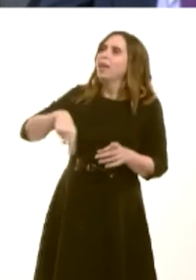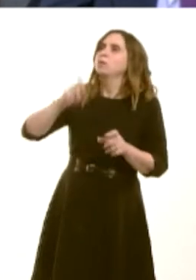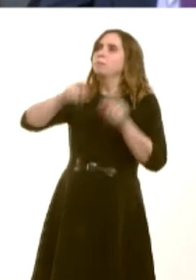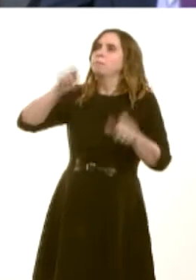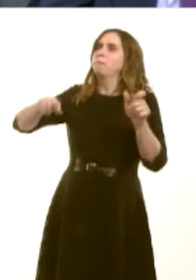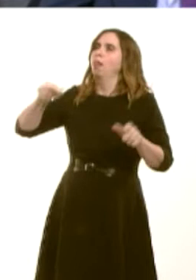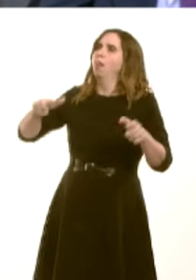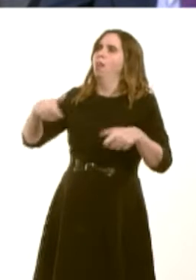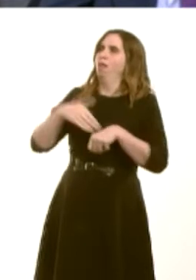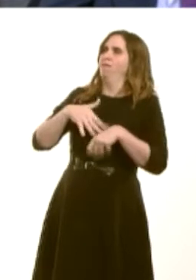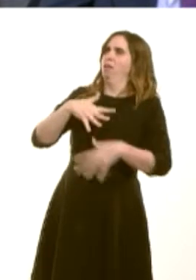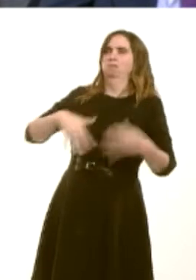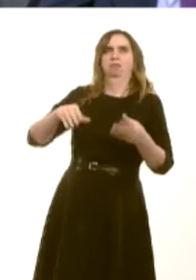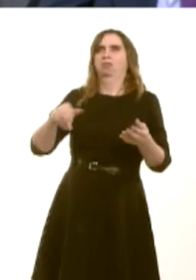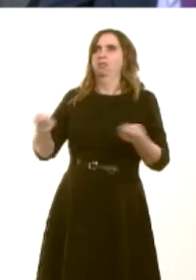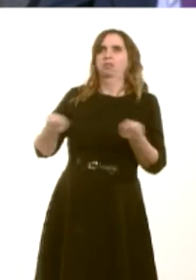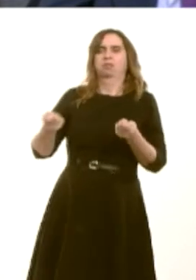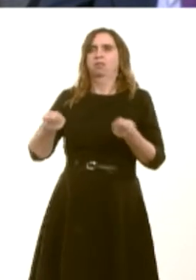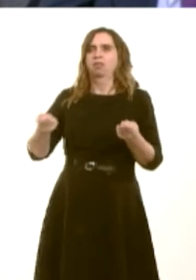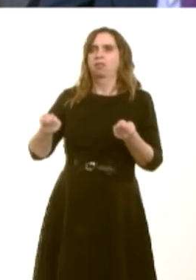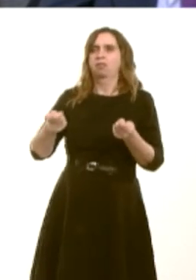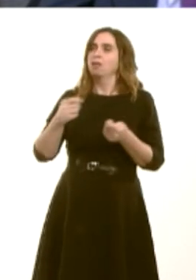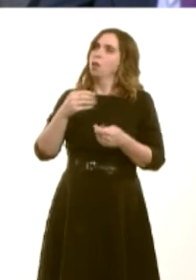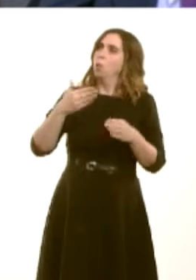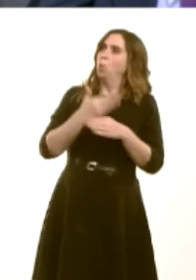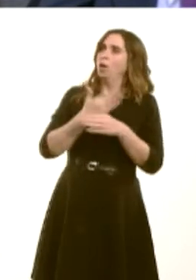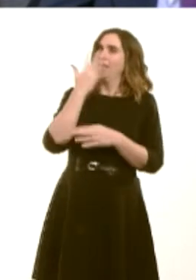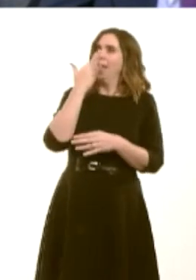that the reforms will reduce the income of working-age households in Wales by around